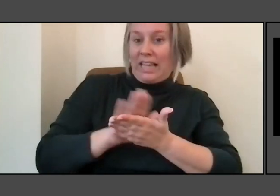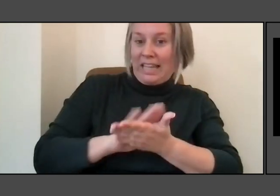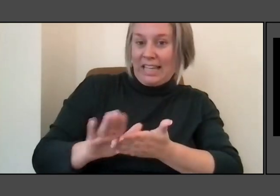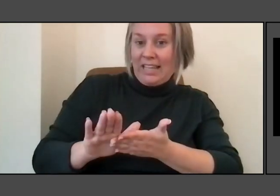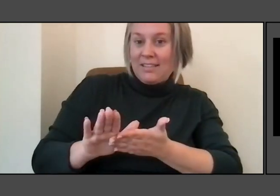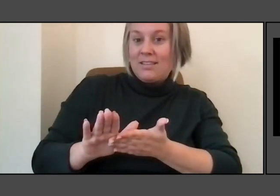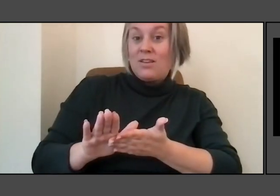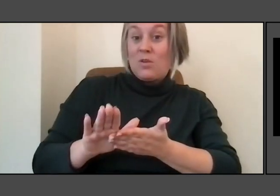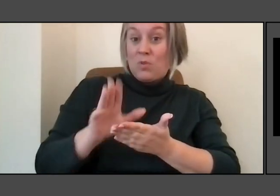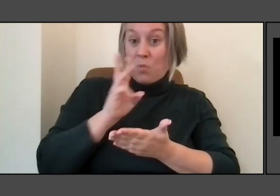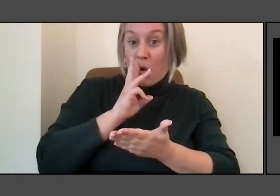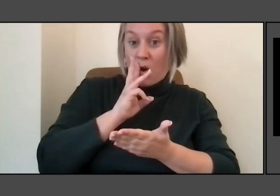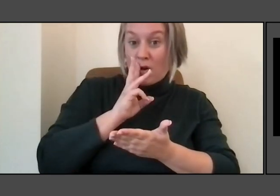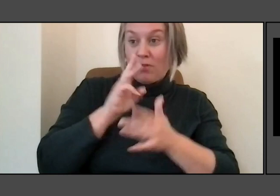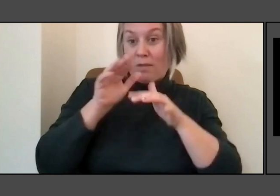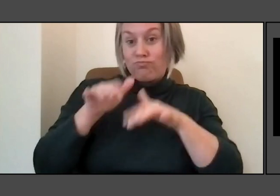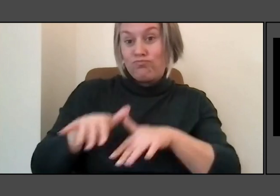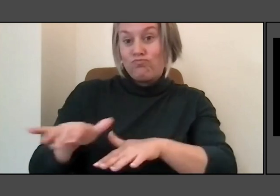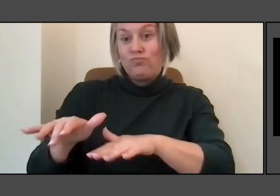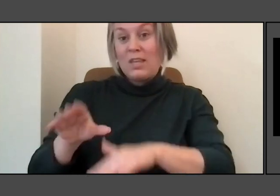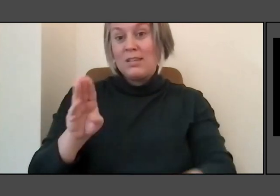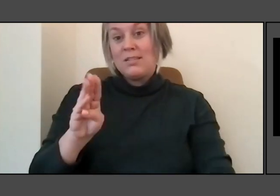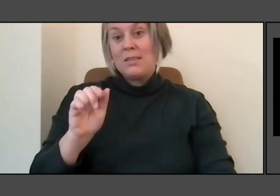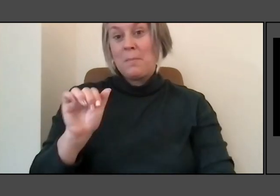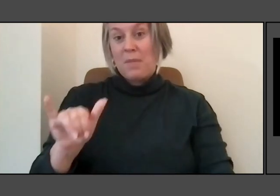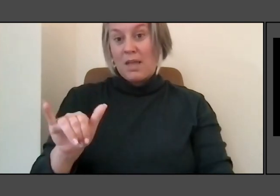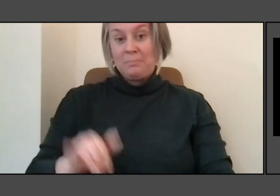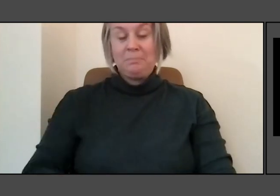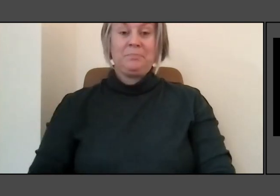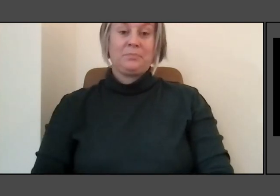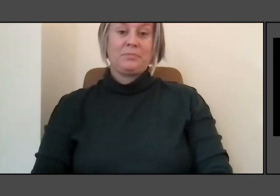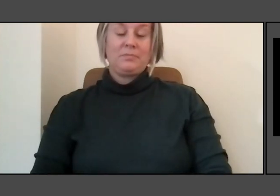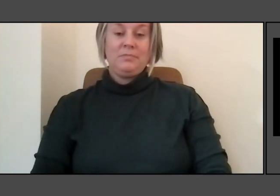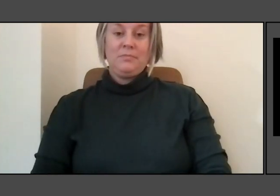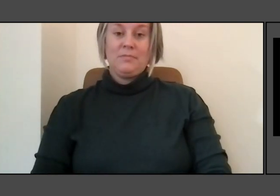I leave you with the fantastic view of the estuary